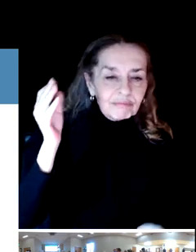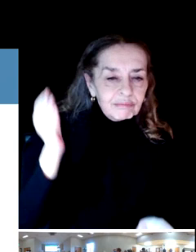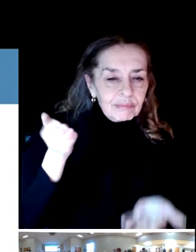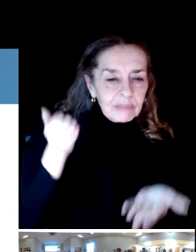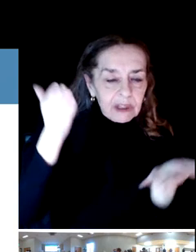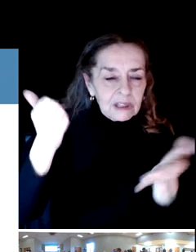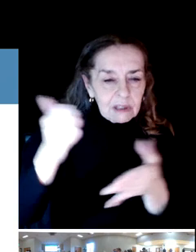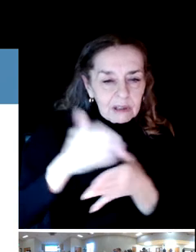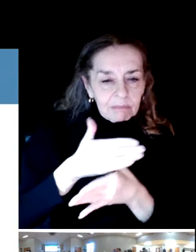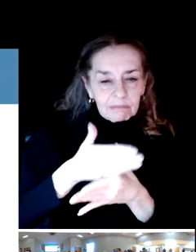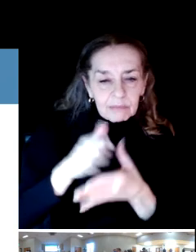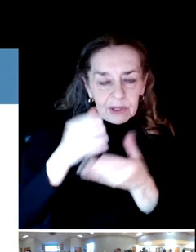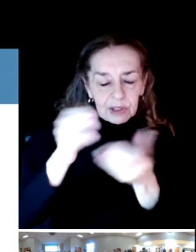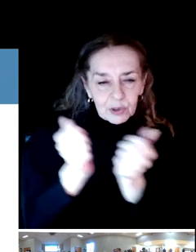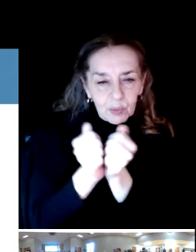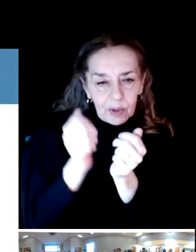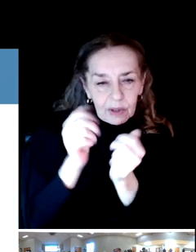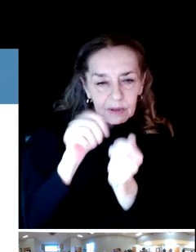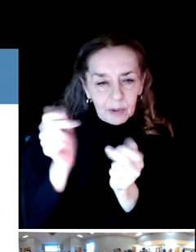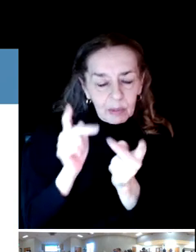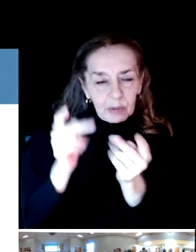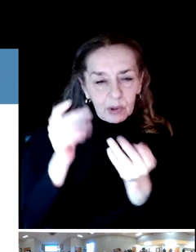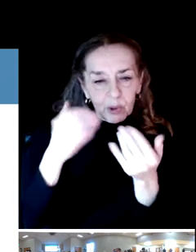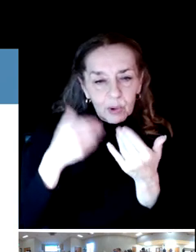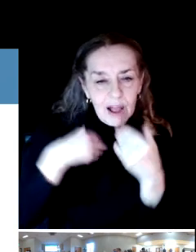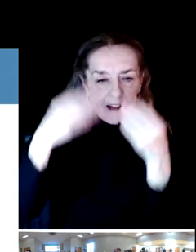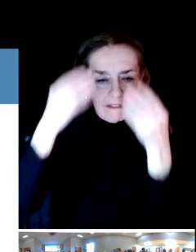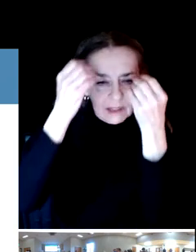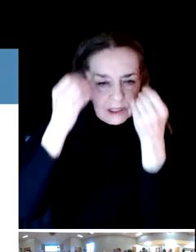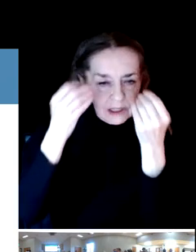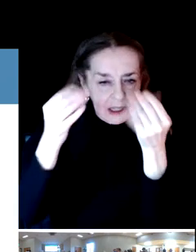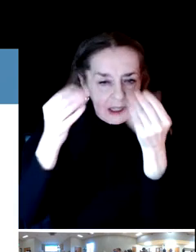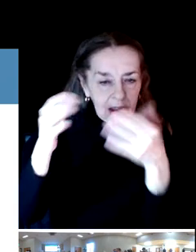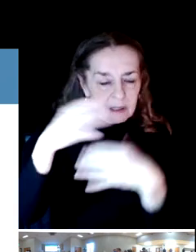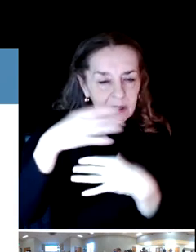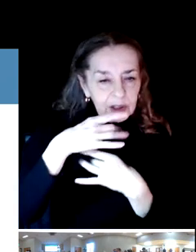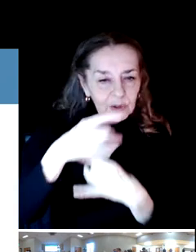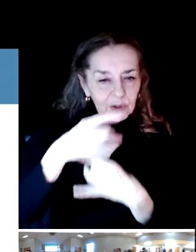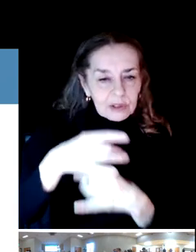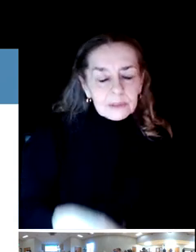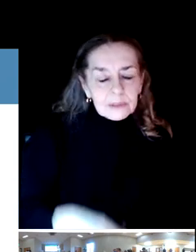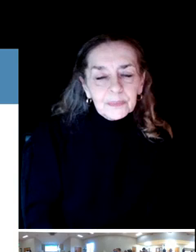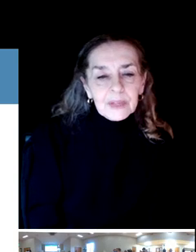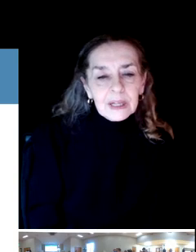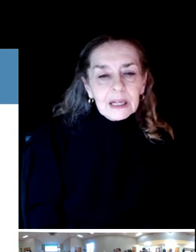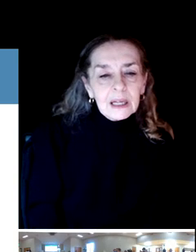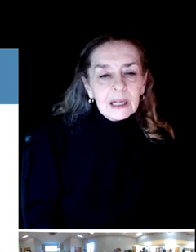So with that said, that draft plan for the first time, they will have cost estimates